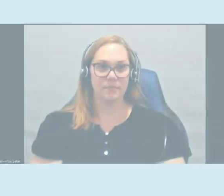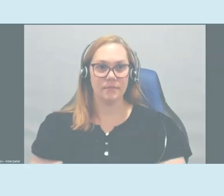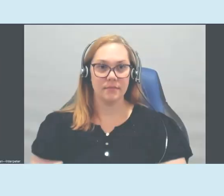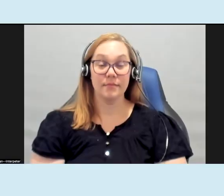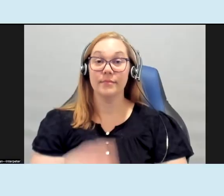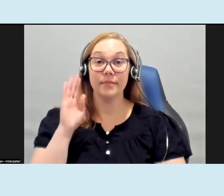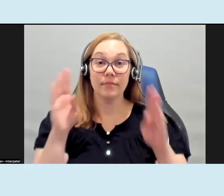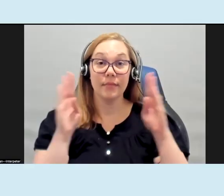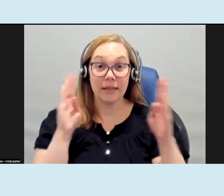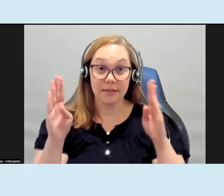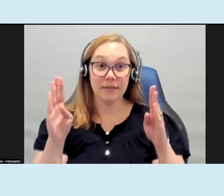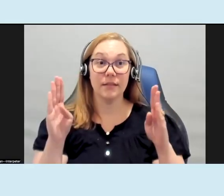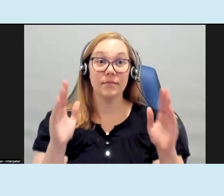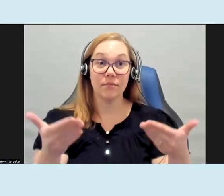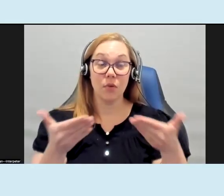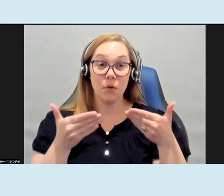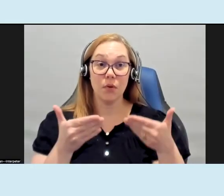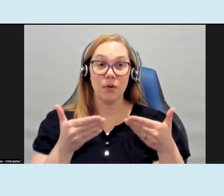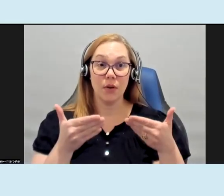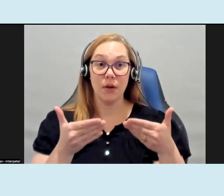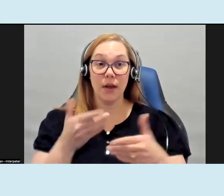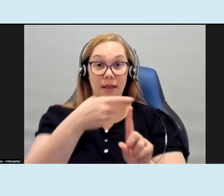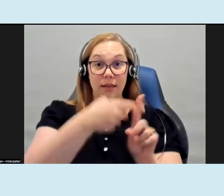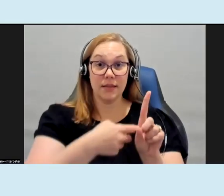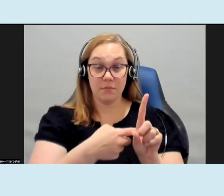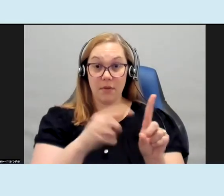hello and welcome to this month's episode of